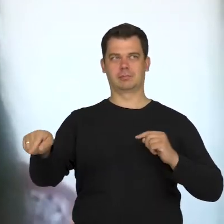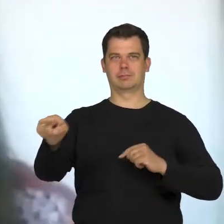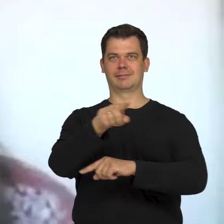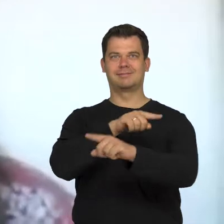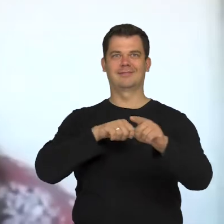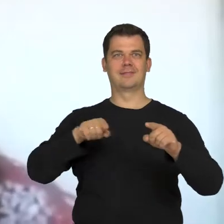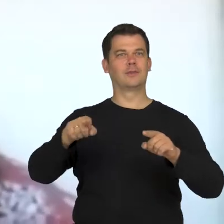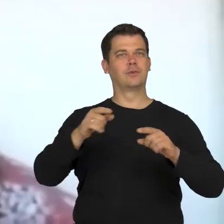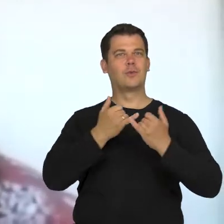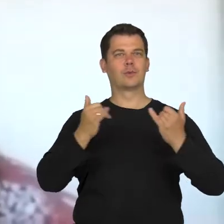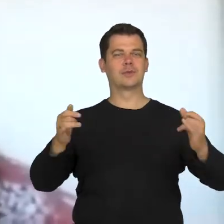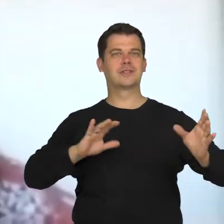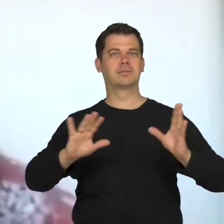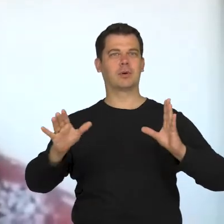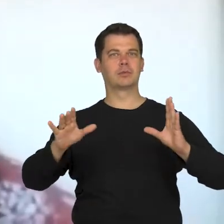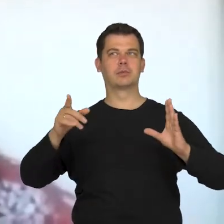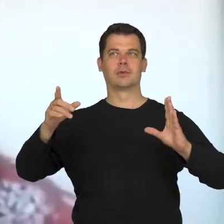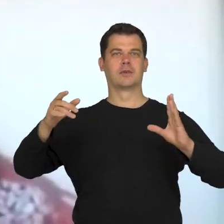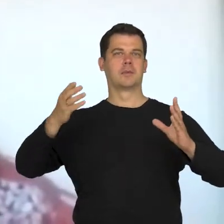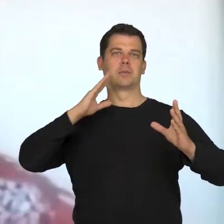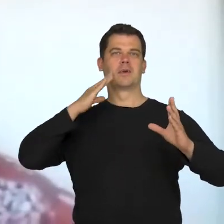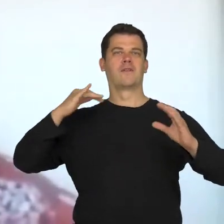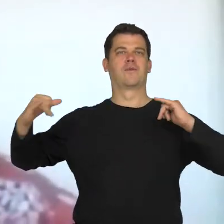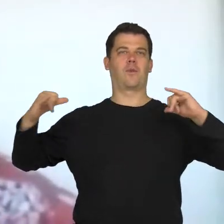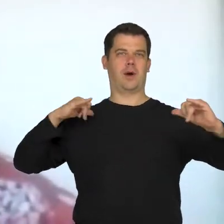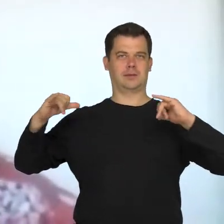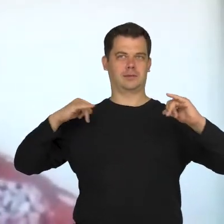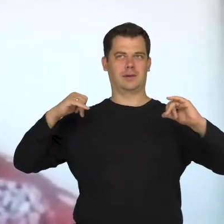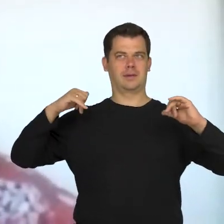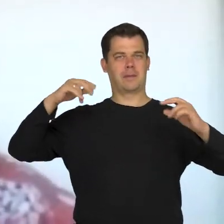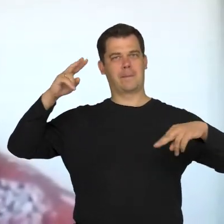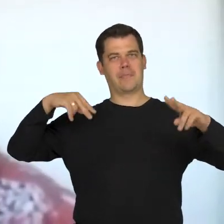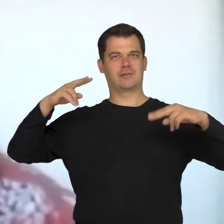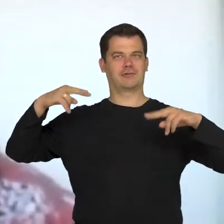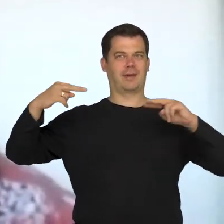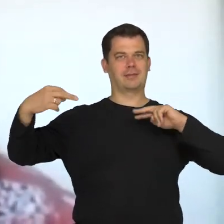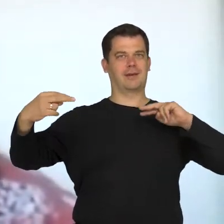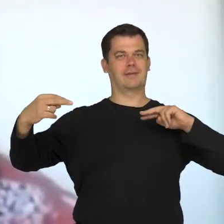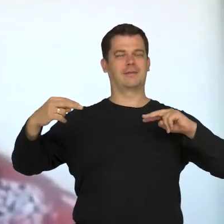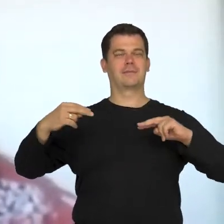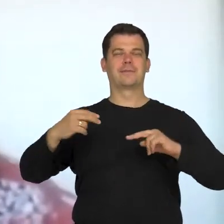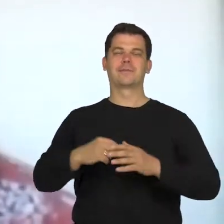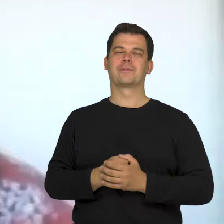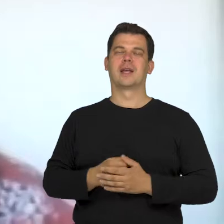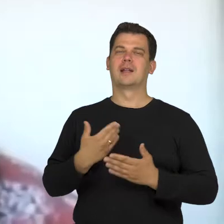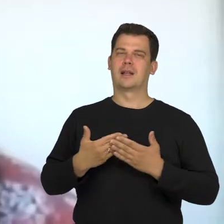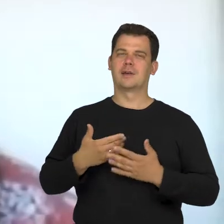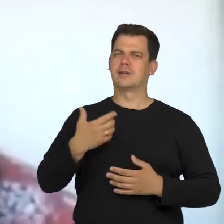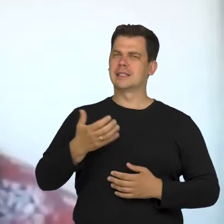the power dynamic around the whole play. This is why I wanted to ask you